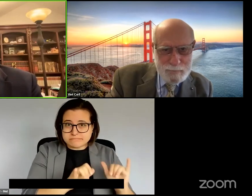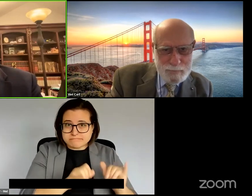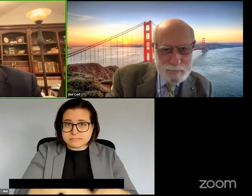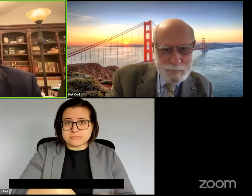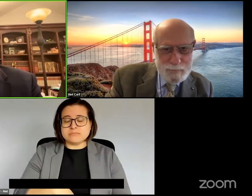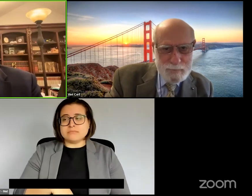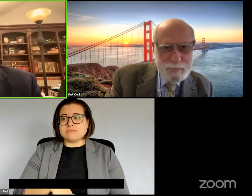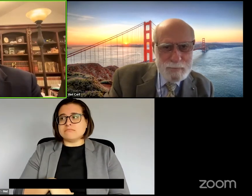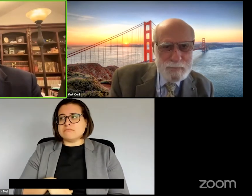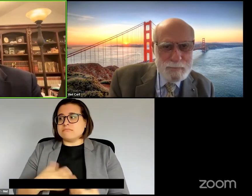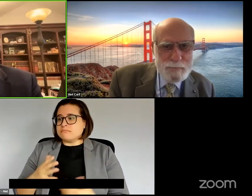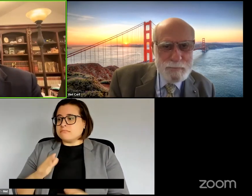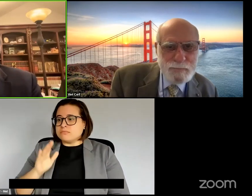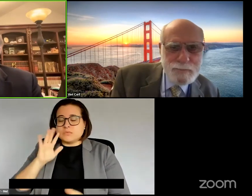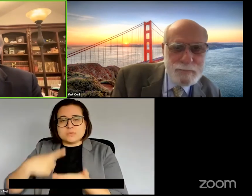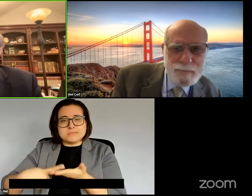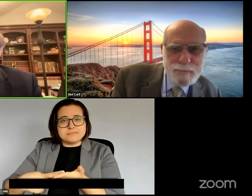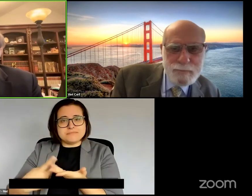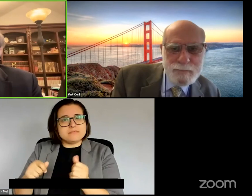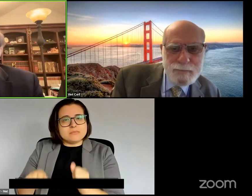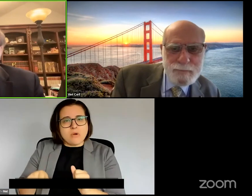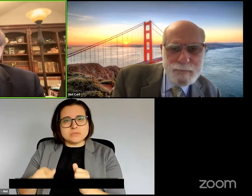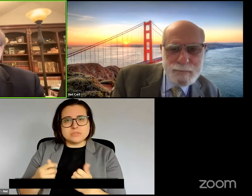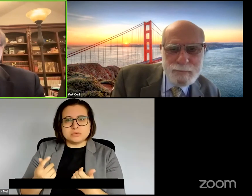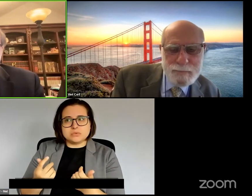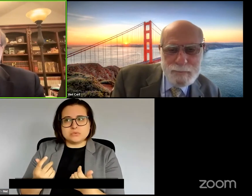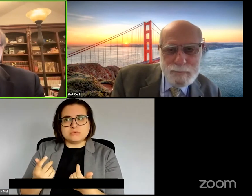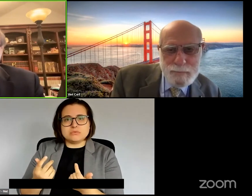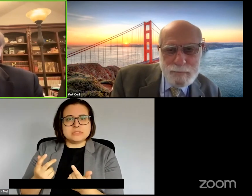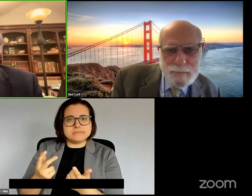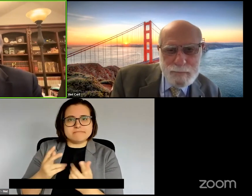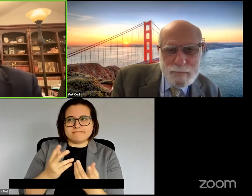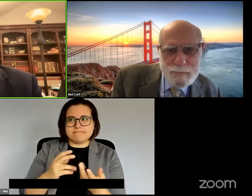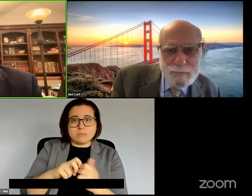Try to talk about any possible directions for coming up with solutions and then we'll